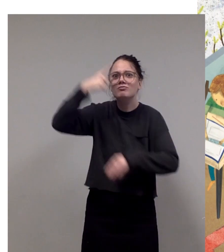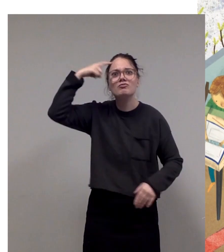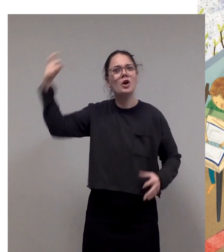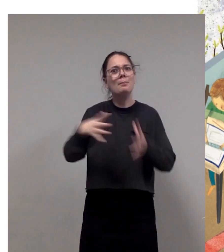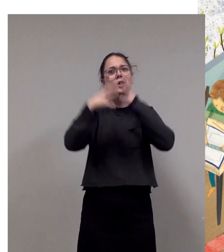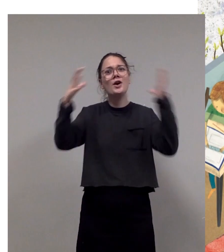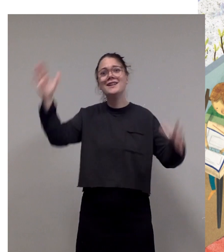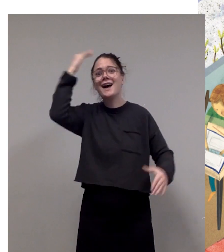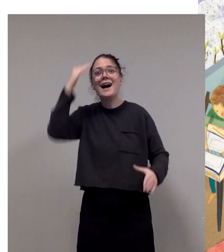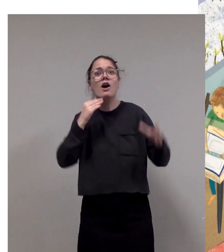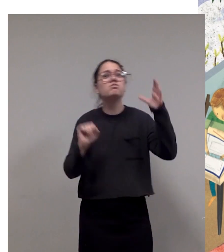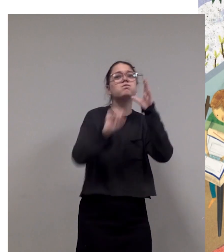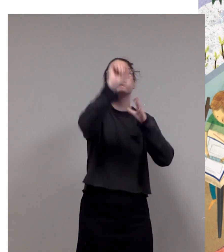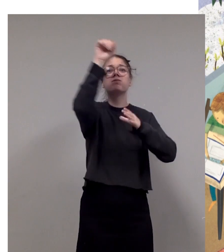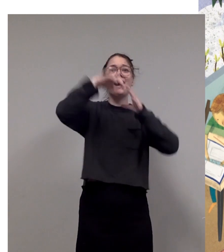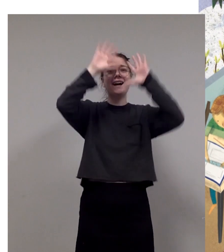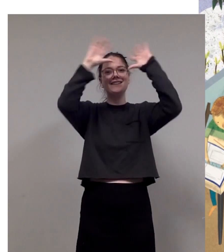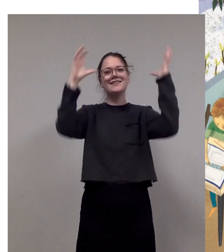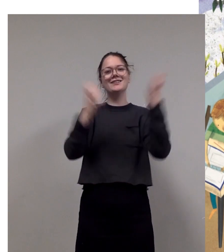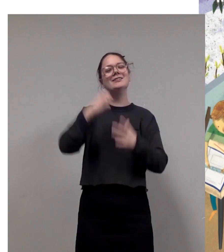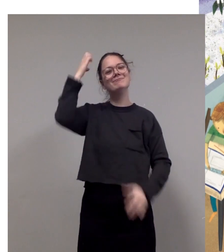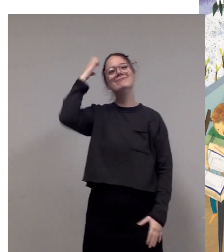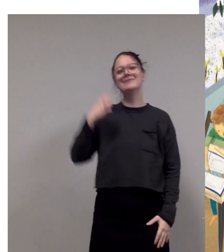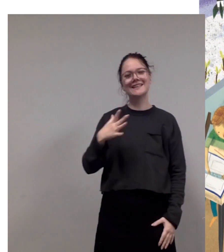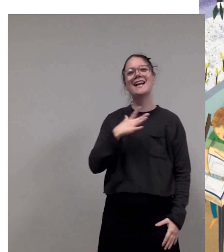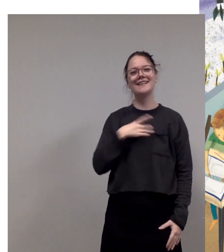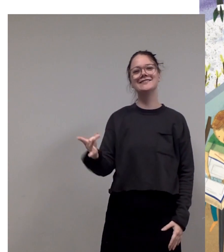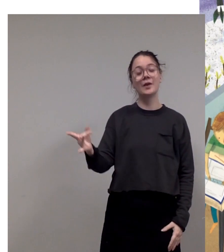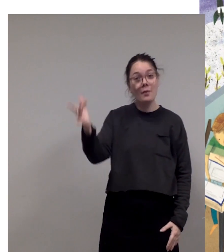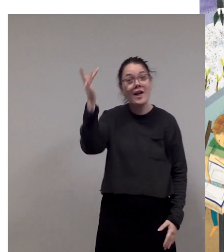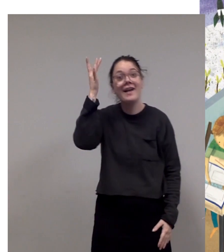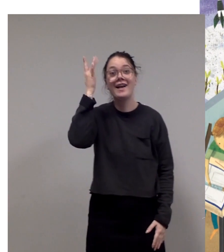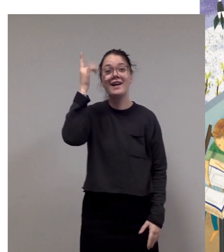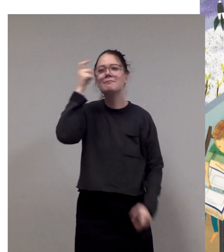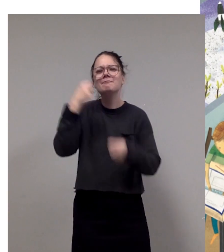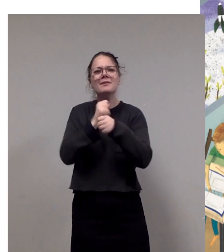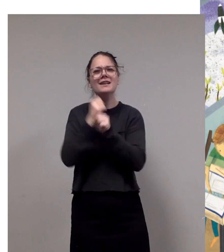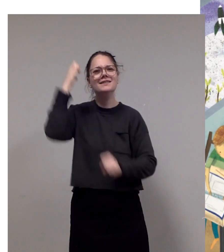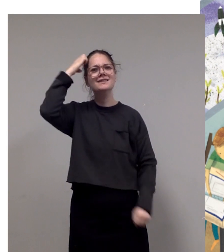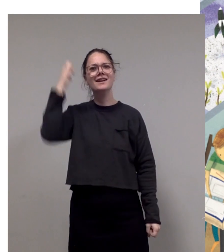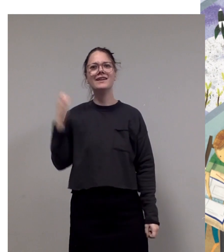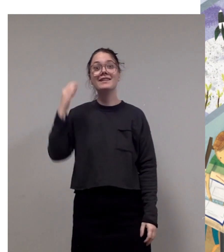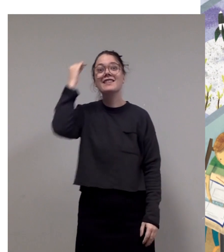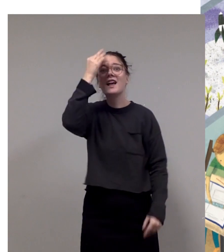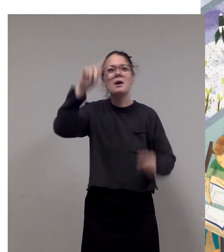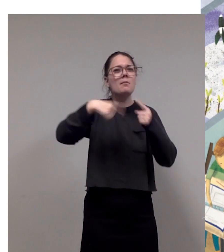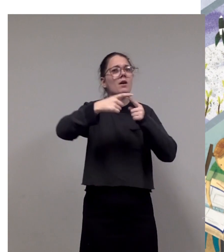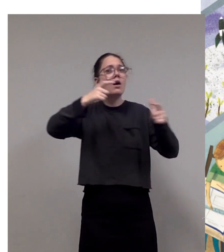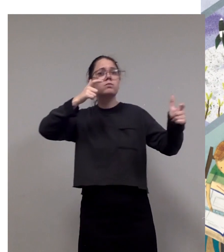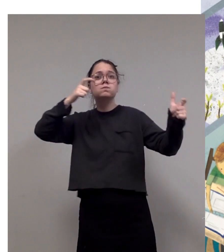It makes her think about the immensity of the sky